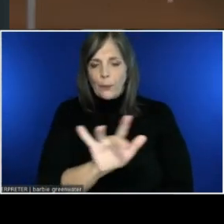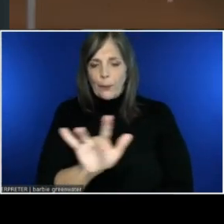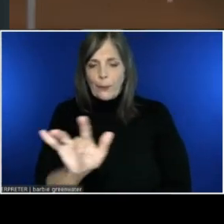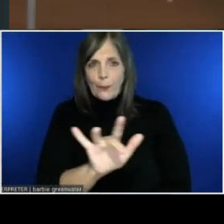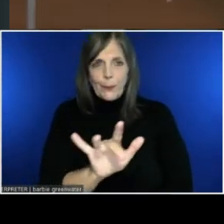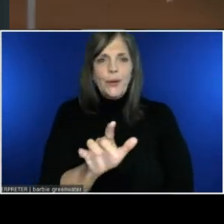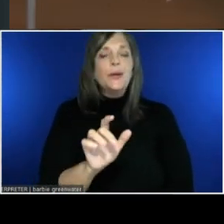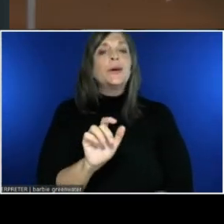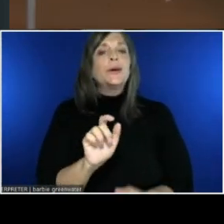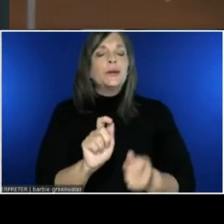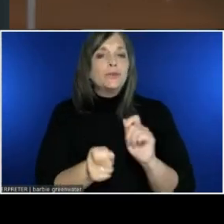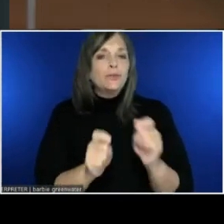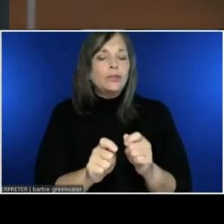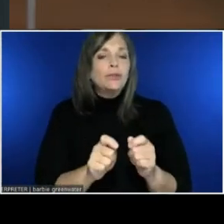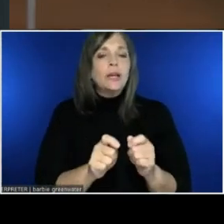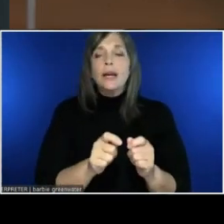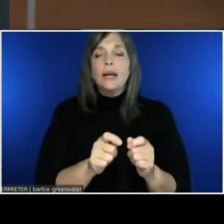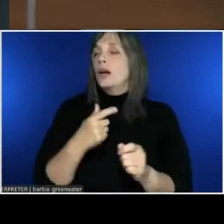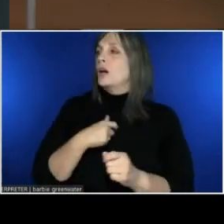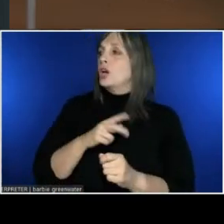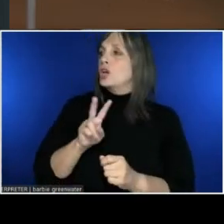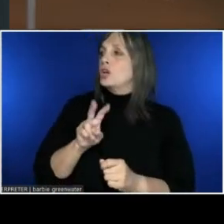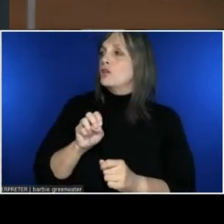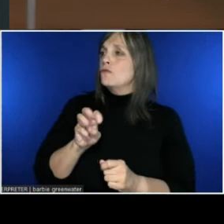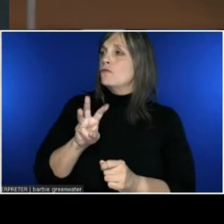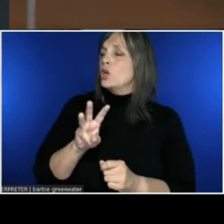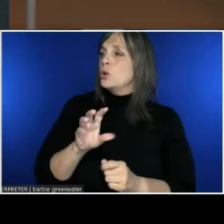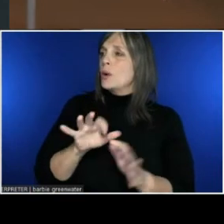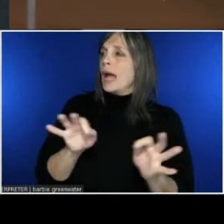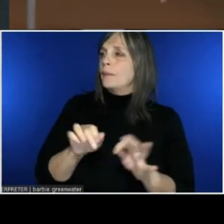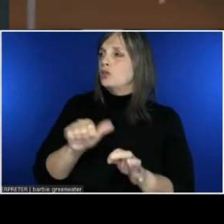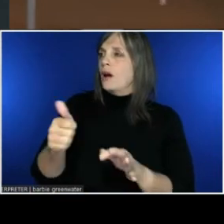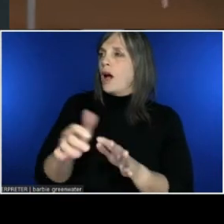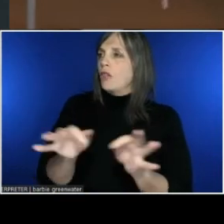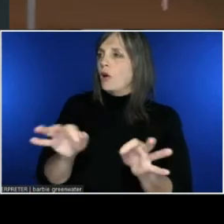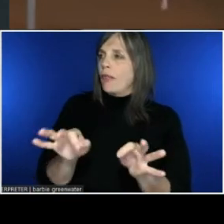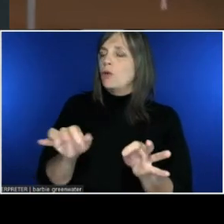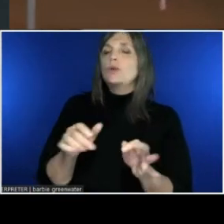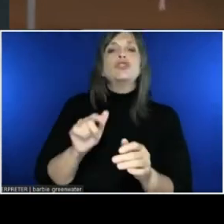And when that appears, you get a second language selection. In this case, set to German.